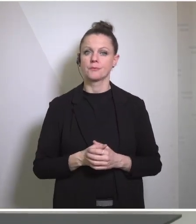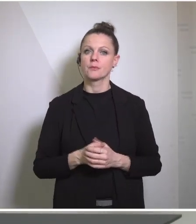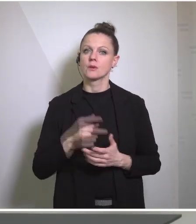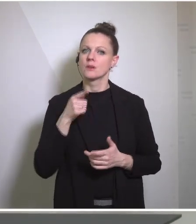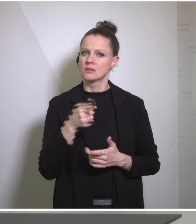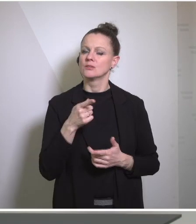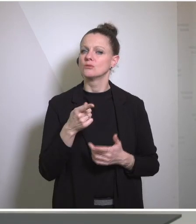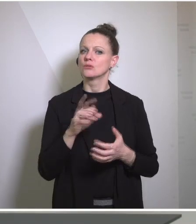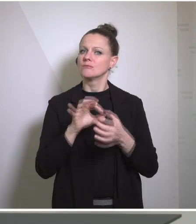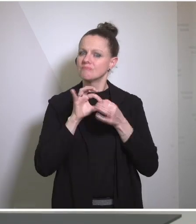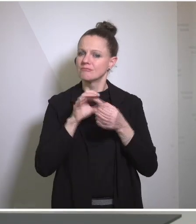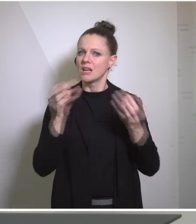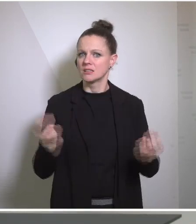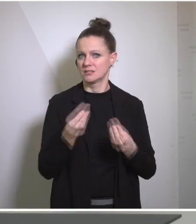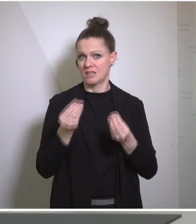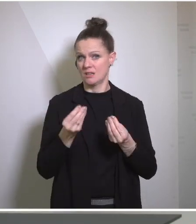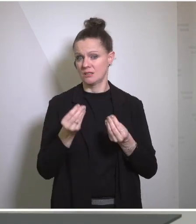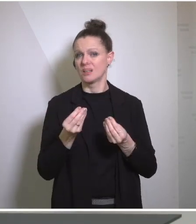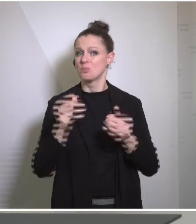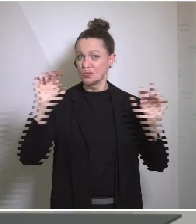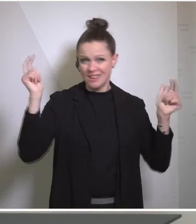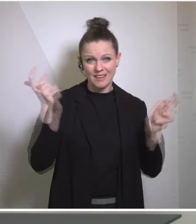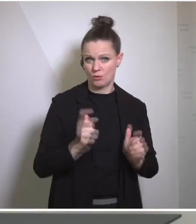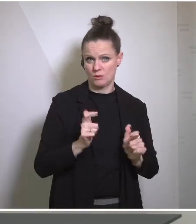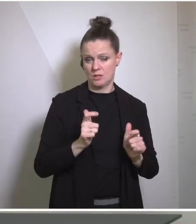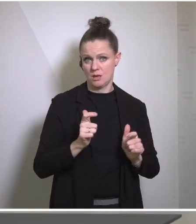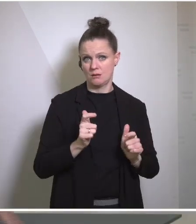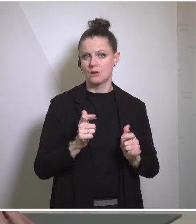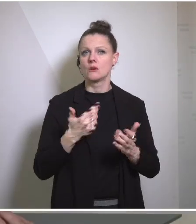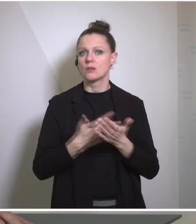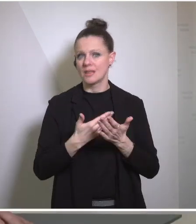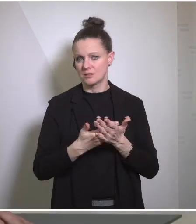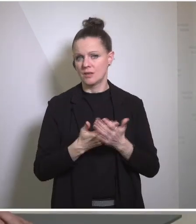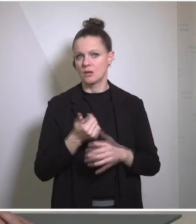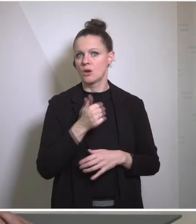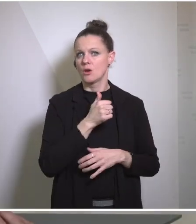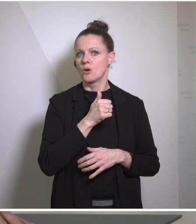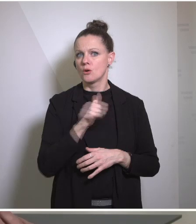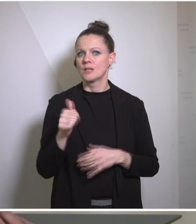response on harm reduction. And we just pledged an additional 170 million dollars for international